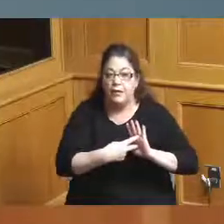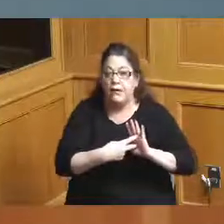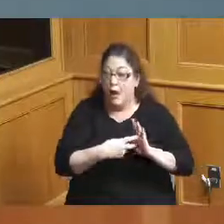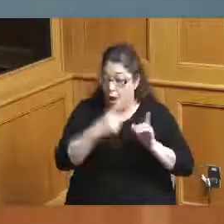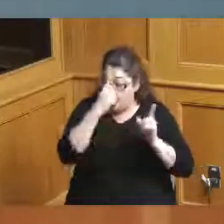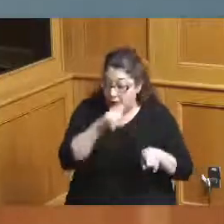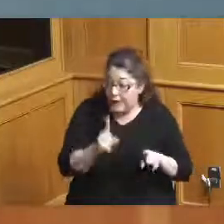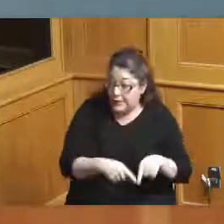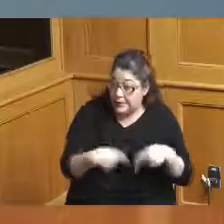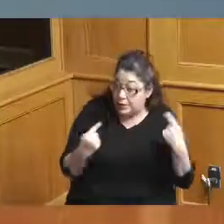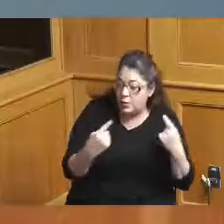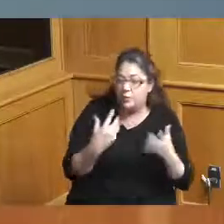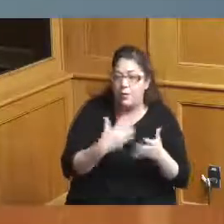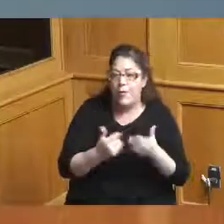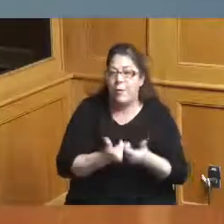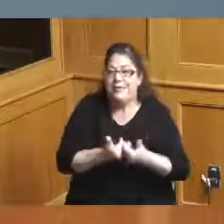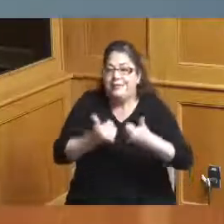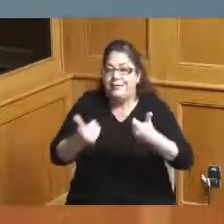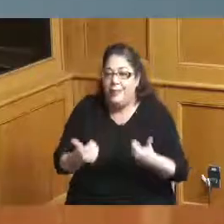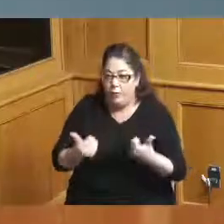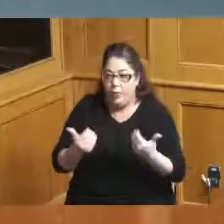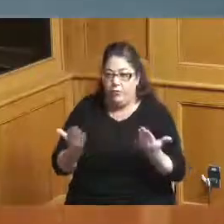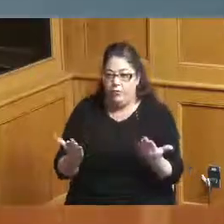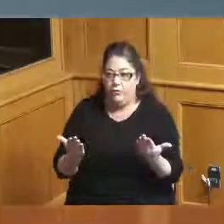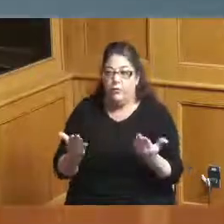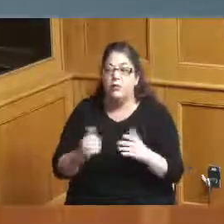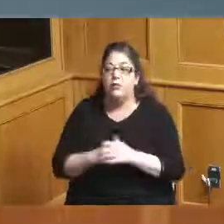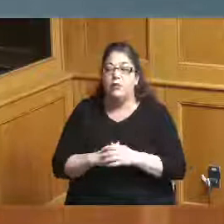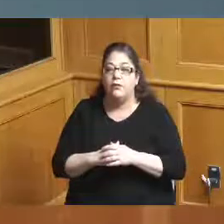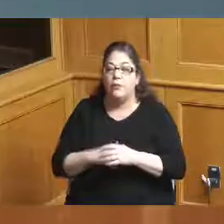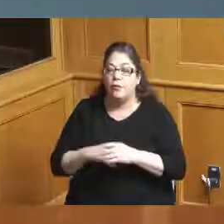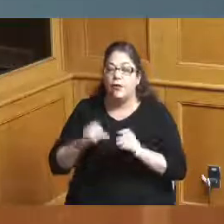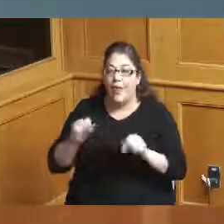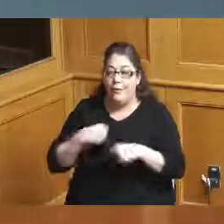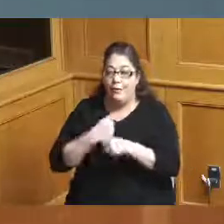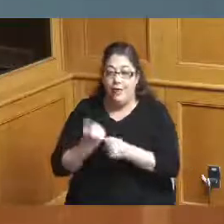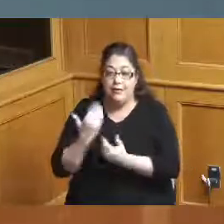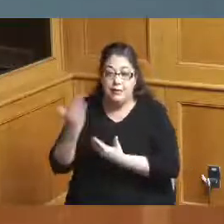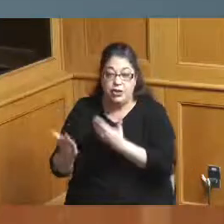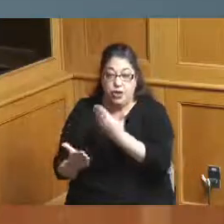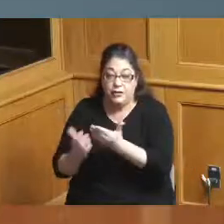where we need to go but of course the scope of work we can make suggestions recommendations but